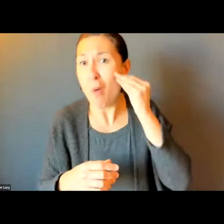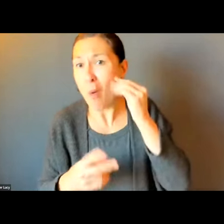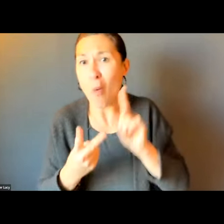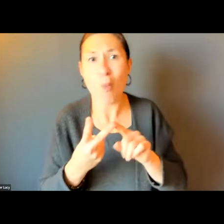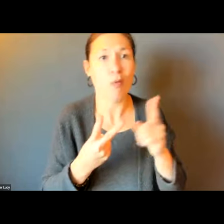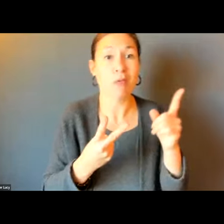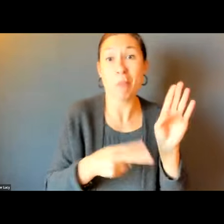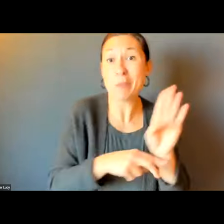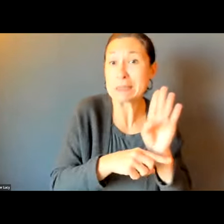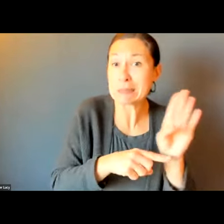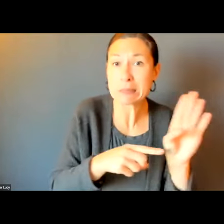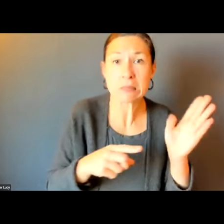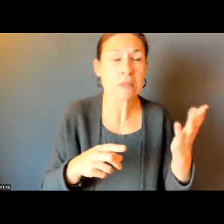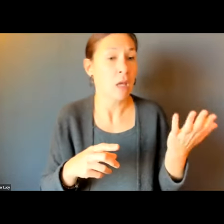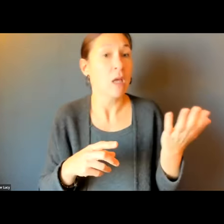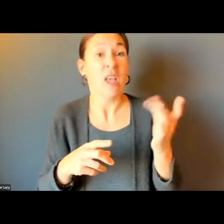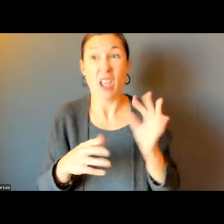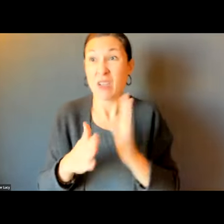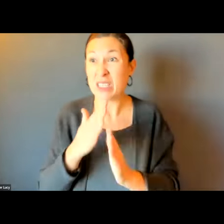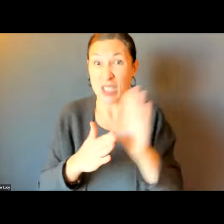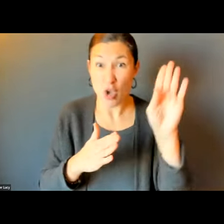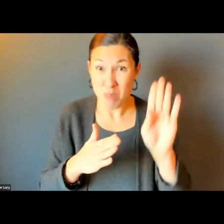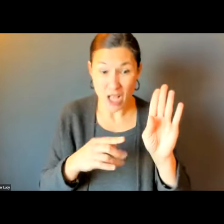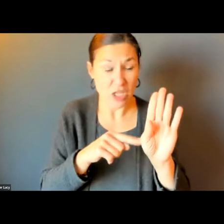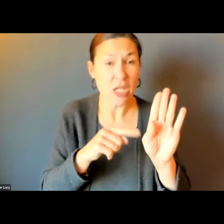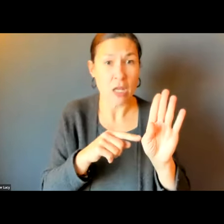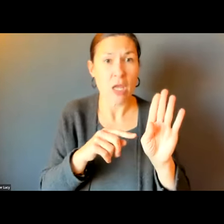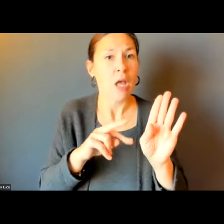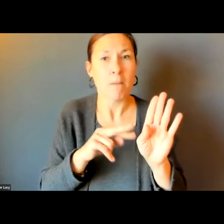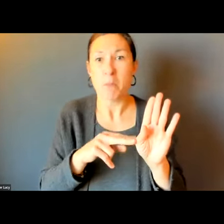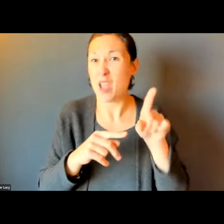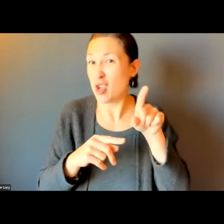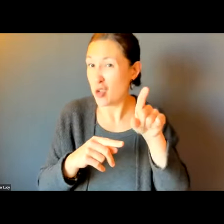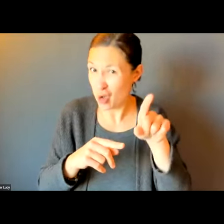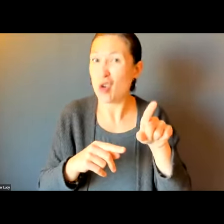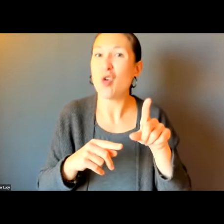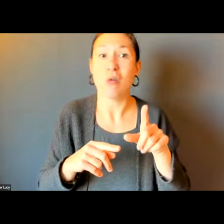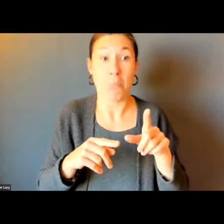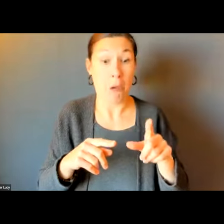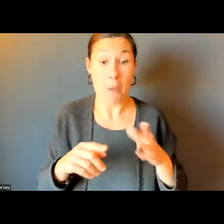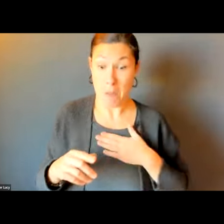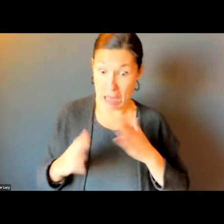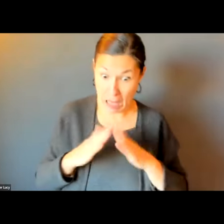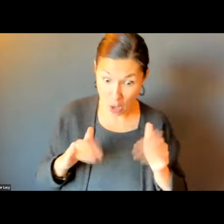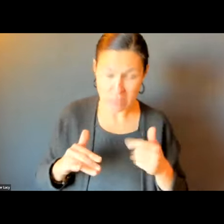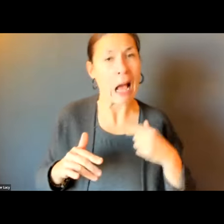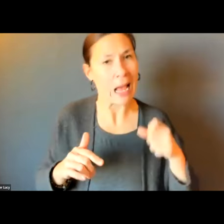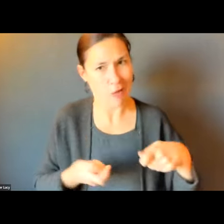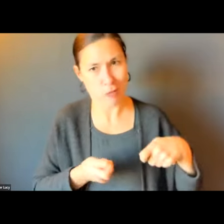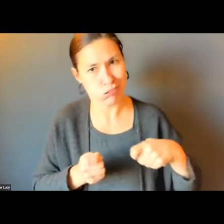WHETHER THAT IS A RESIDENTIAL HOME, A STOREFRONT, A CITY OF BOSTON PROPERTY, YOU ARE RESPONSIBLE TO CLEAR THIS SNOW